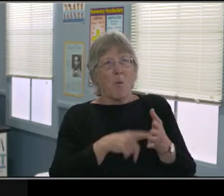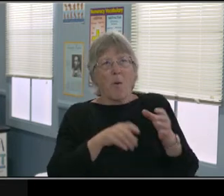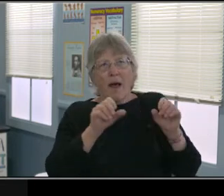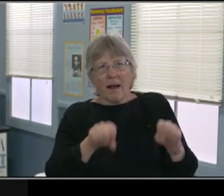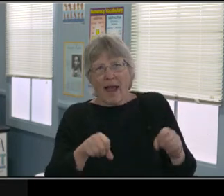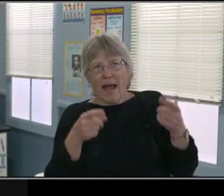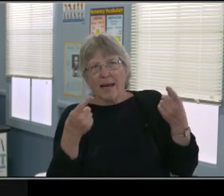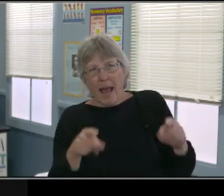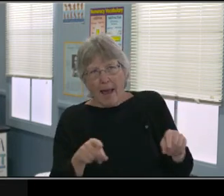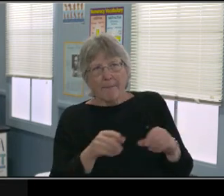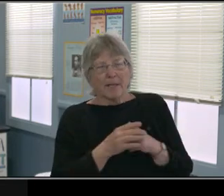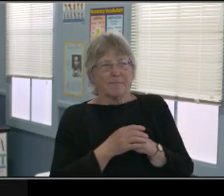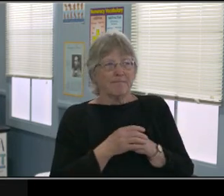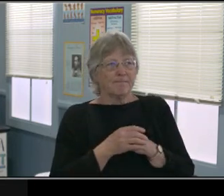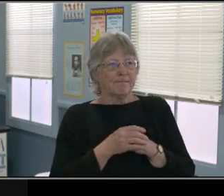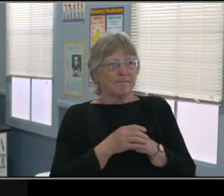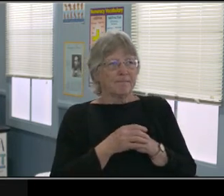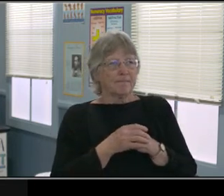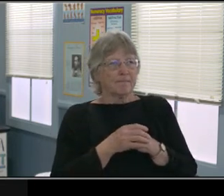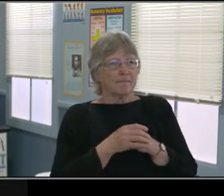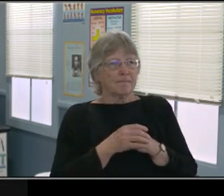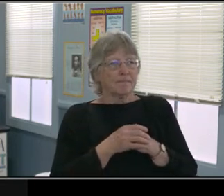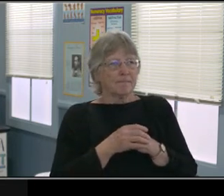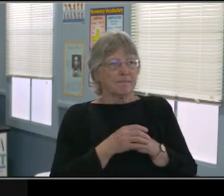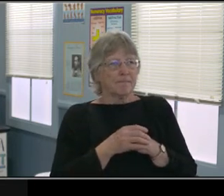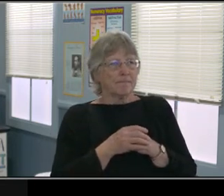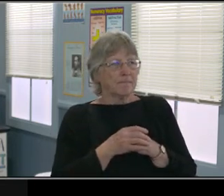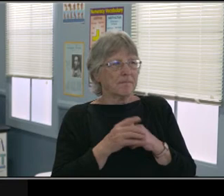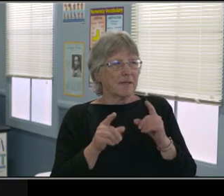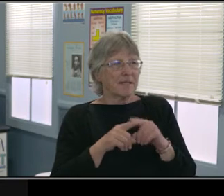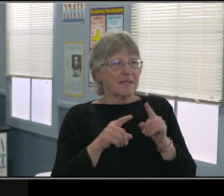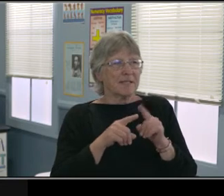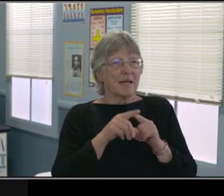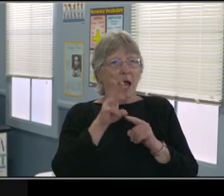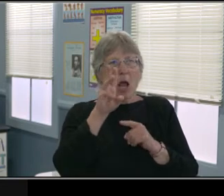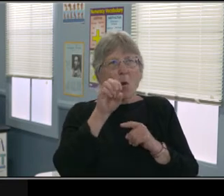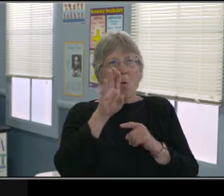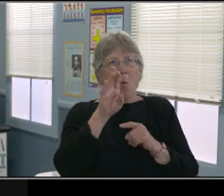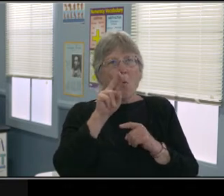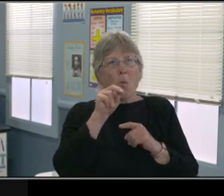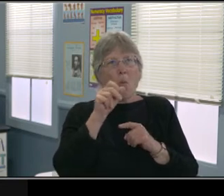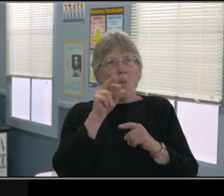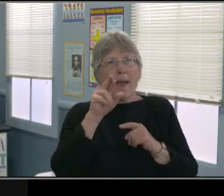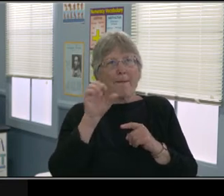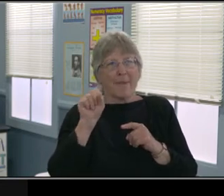This is obviously my plugin. I've worked with a couple of schools where, for example